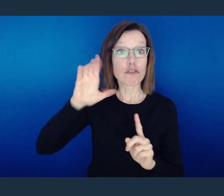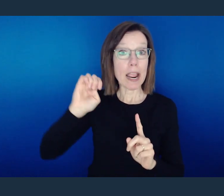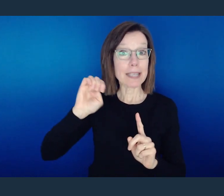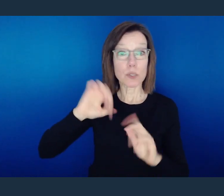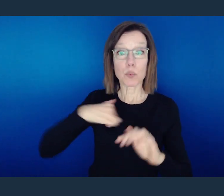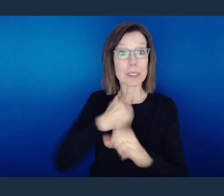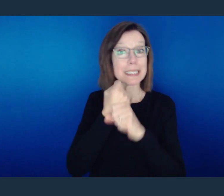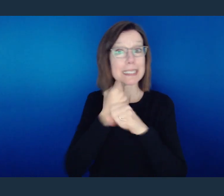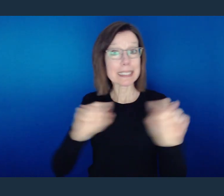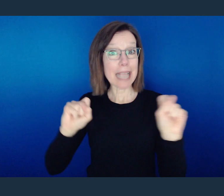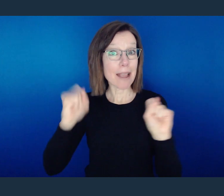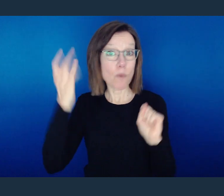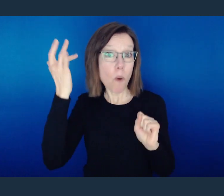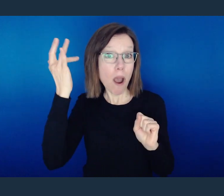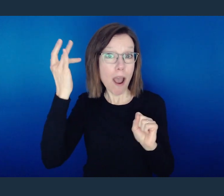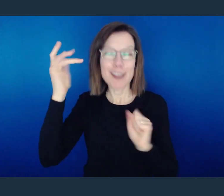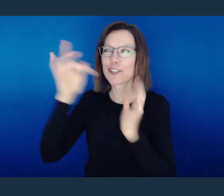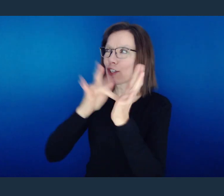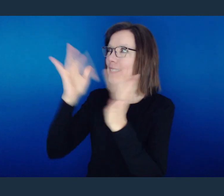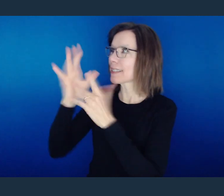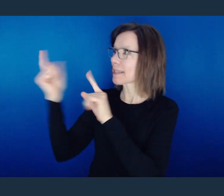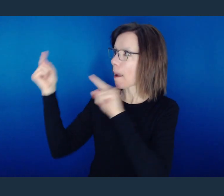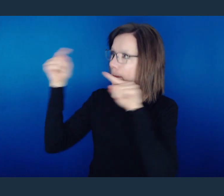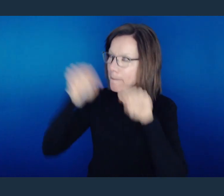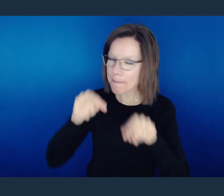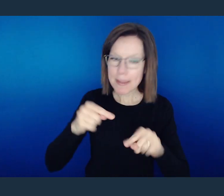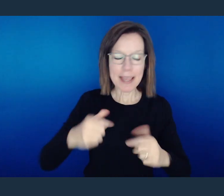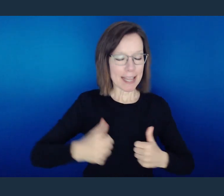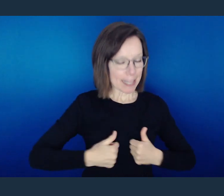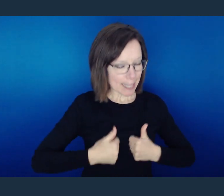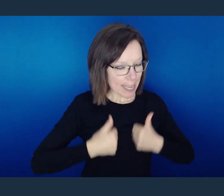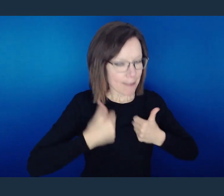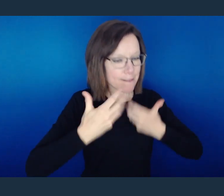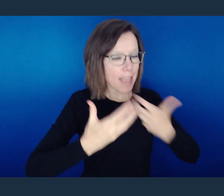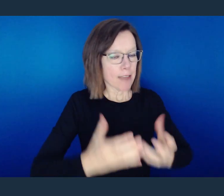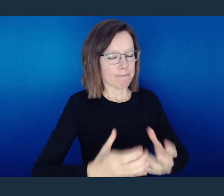The saving grace that we have is tied into the fact that He came, lived, and died for our sins.